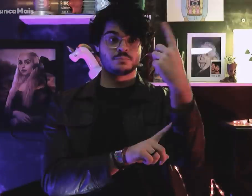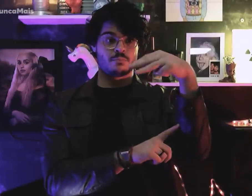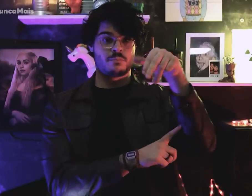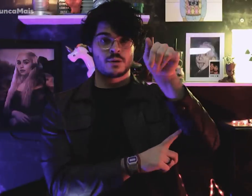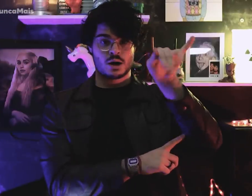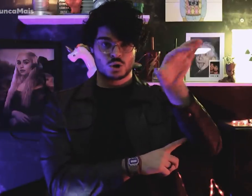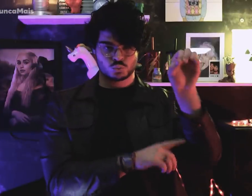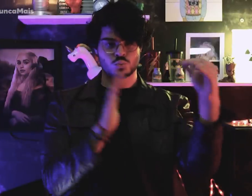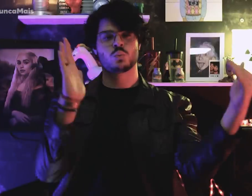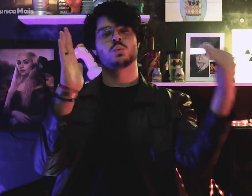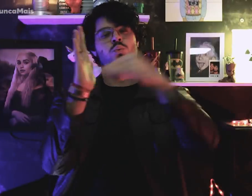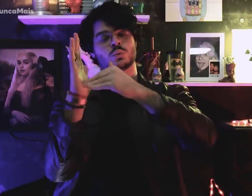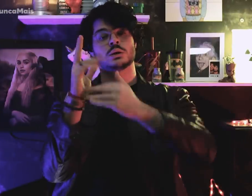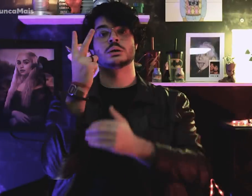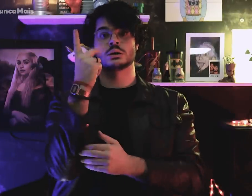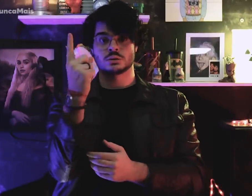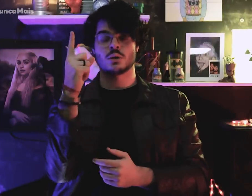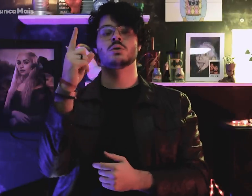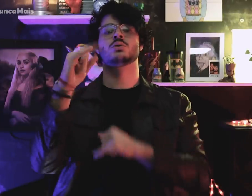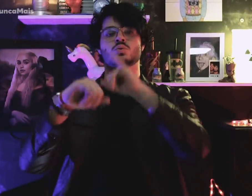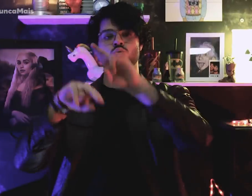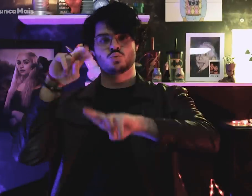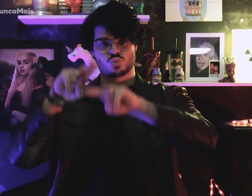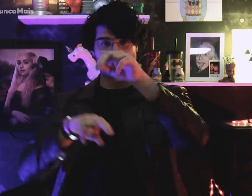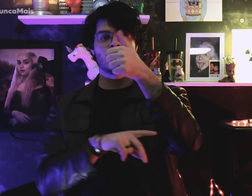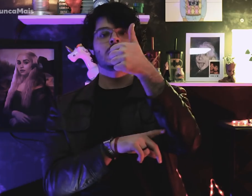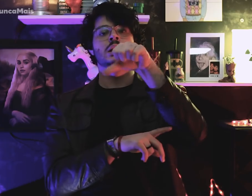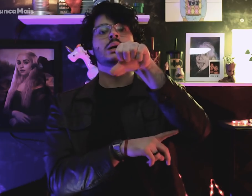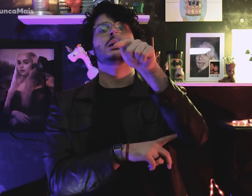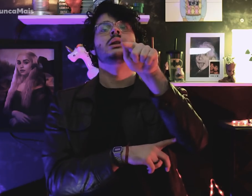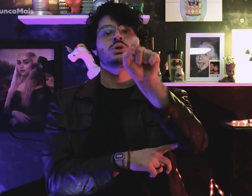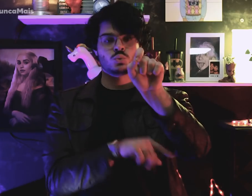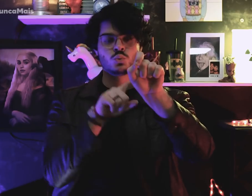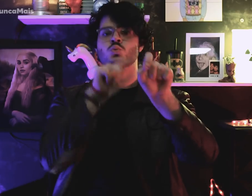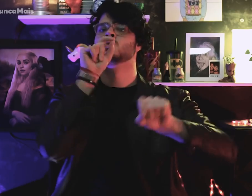De 31 de maio a 21 de junho de 1970,